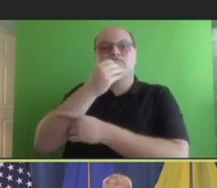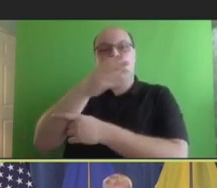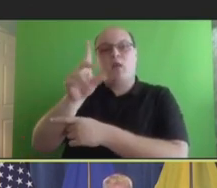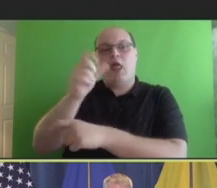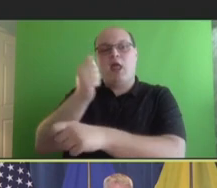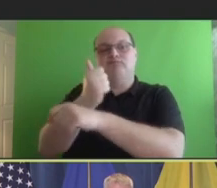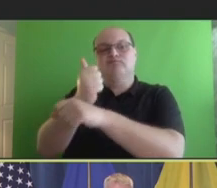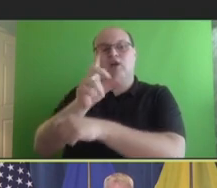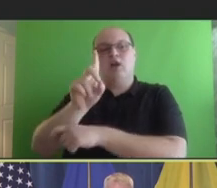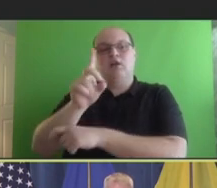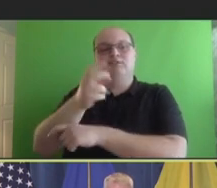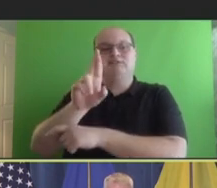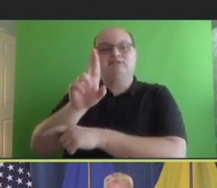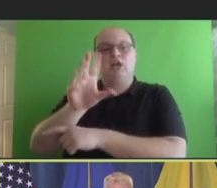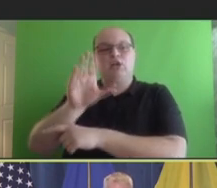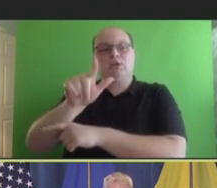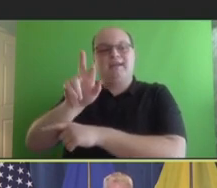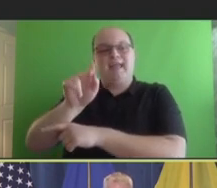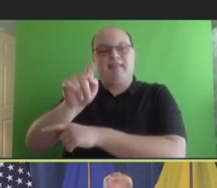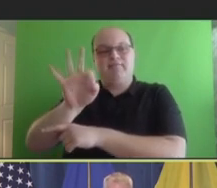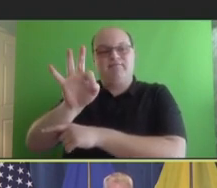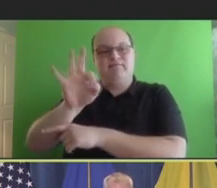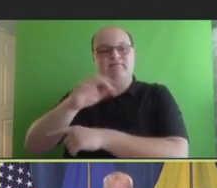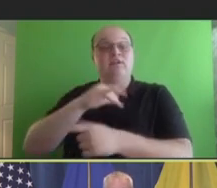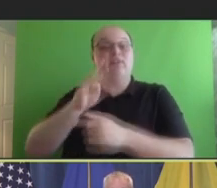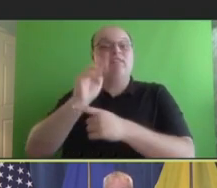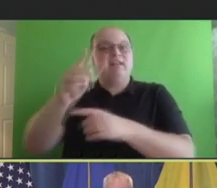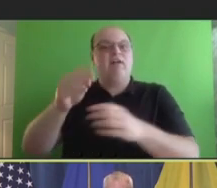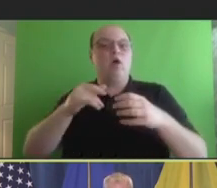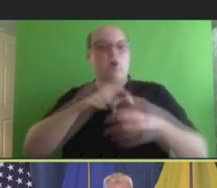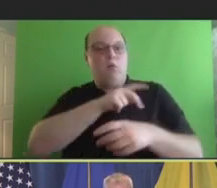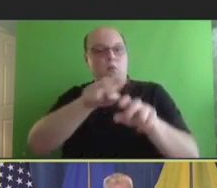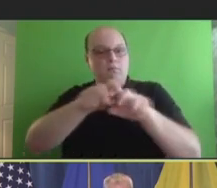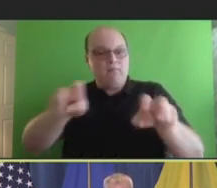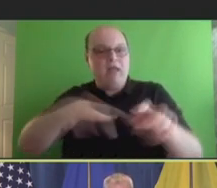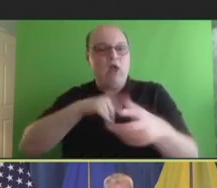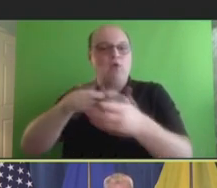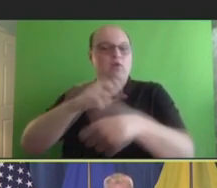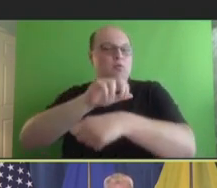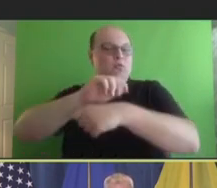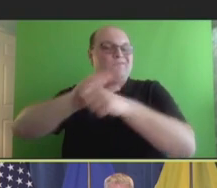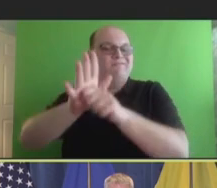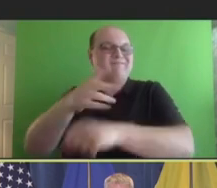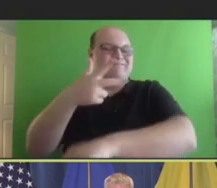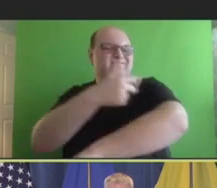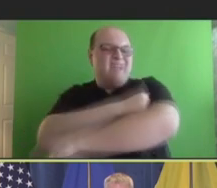After a short break, we'll host a panel focused on vaccine fatigue. After lunch, we'll hear